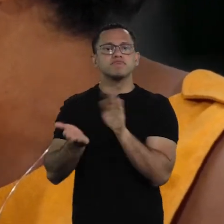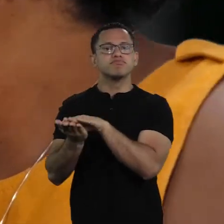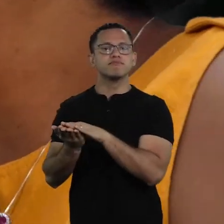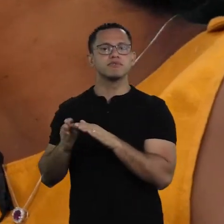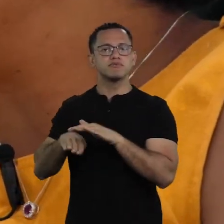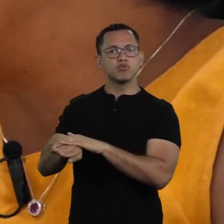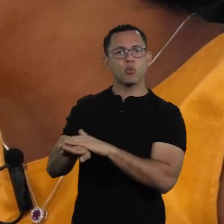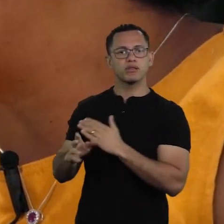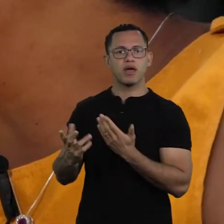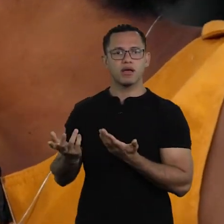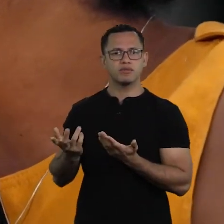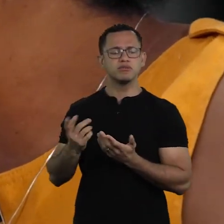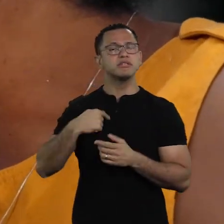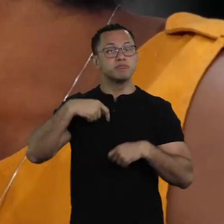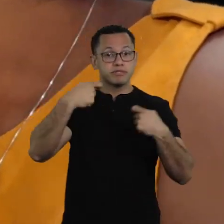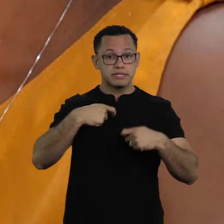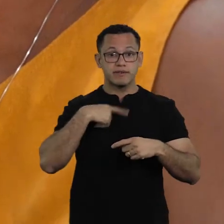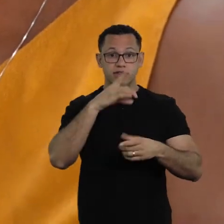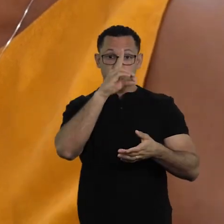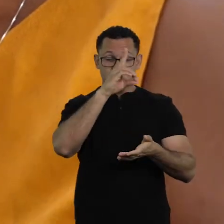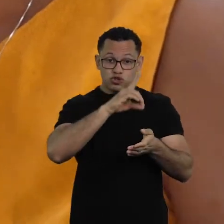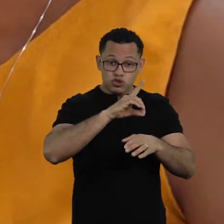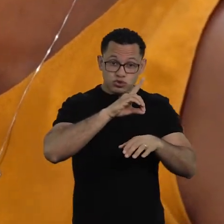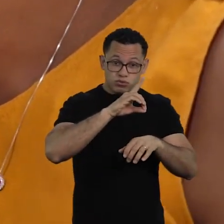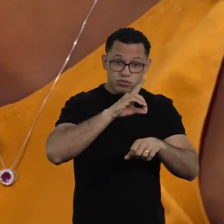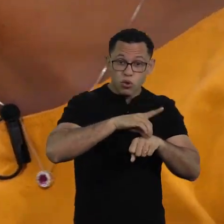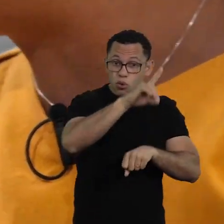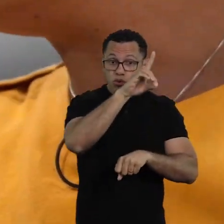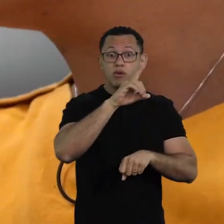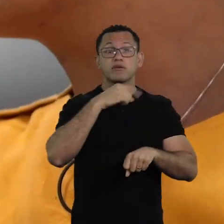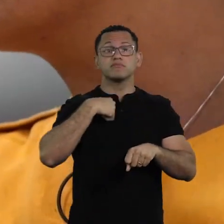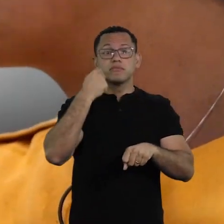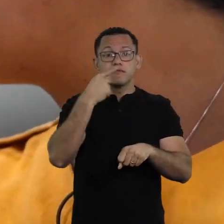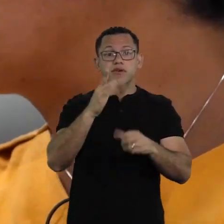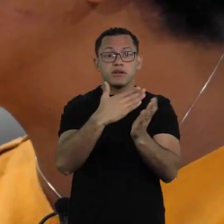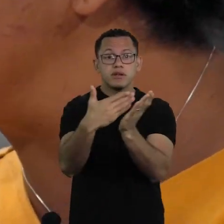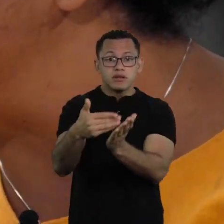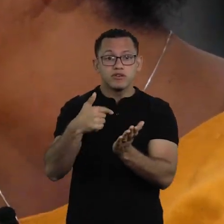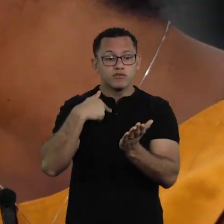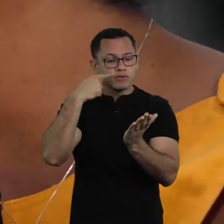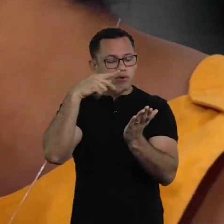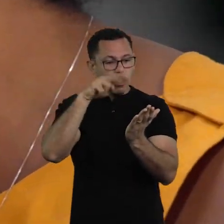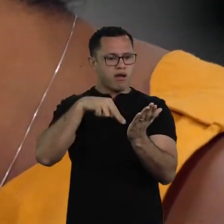Pedro, I only had access to texts from these women when I was getting my PhD. How is it possible?